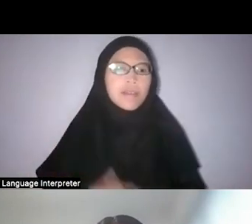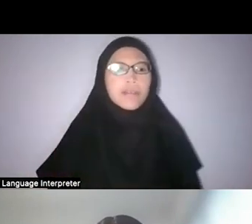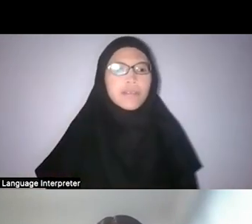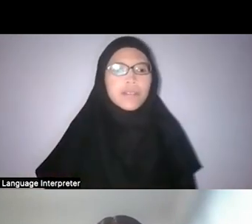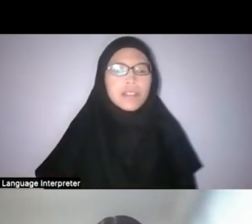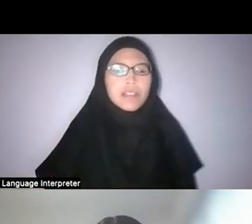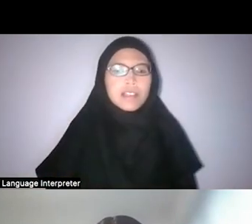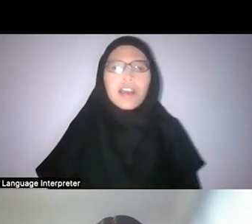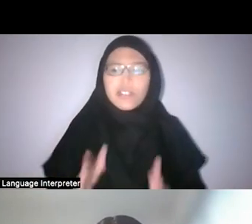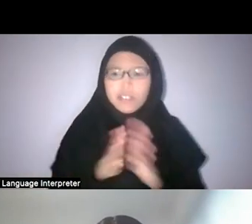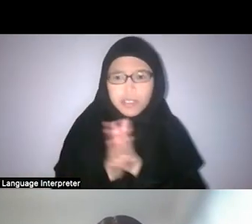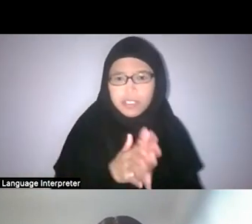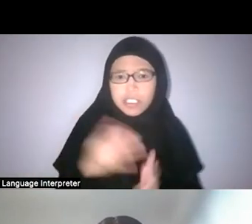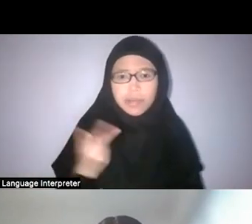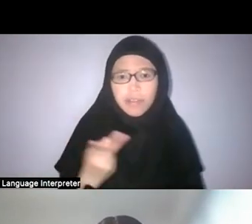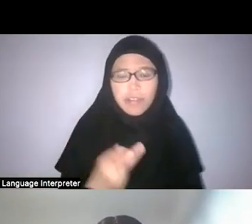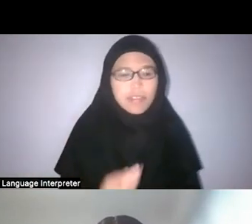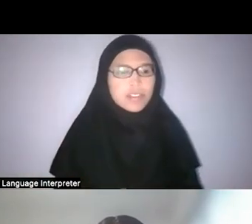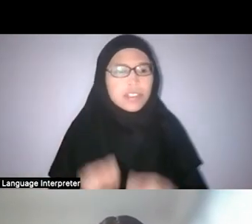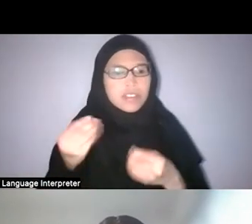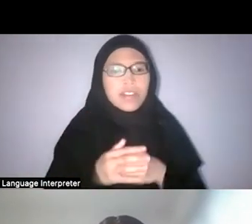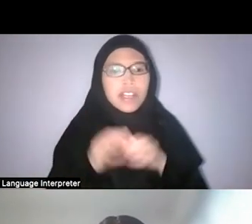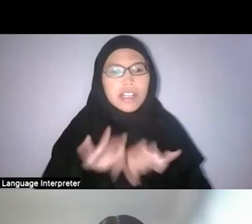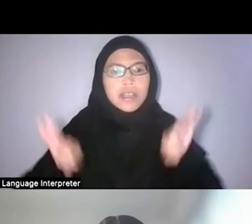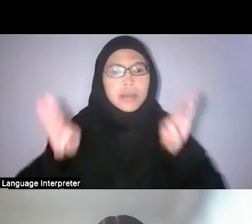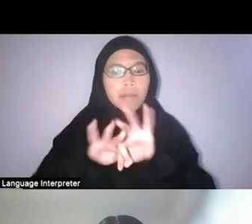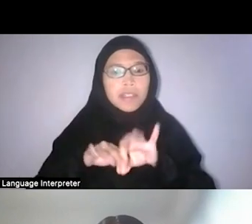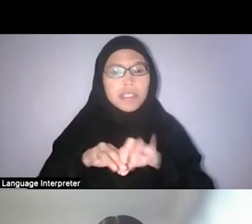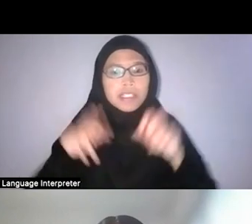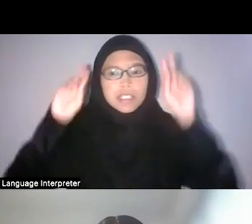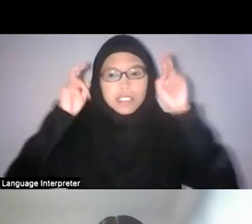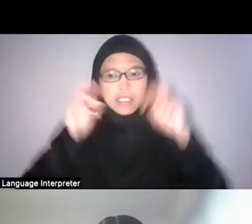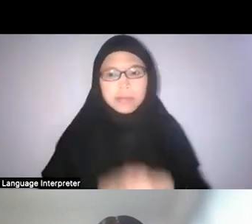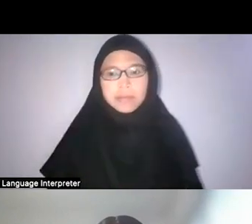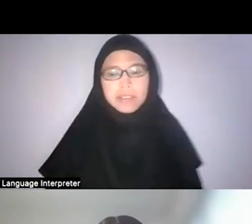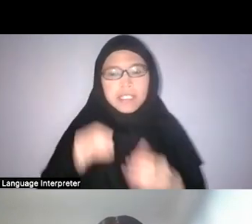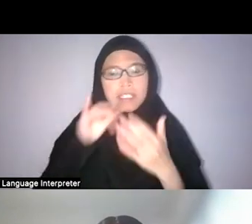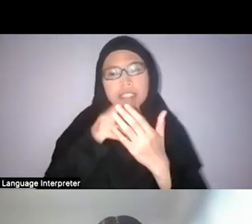And both of you bring up this very important and major theme actually in studying South-east Asia,